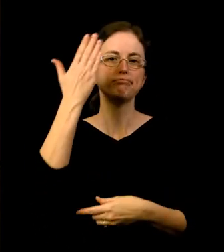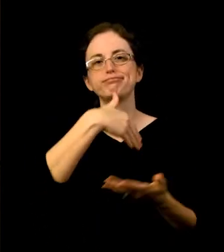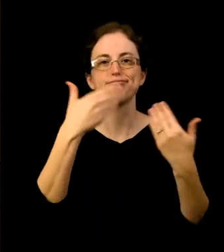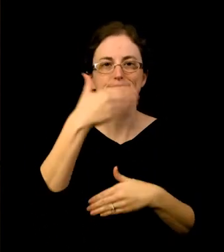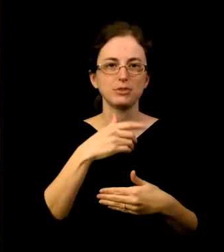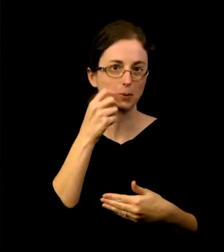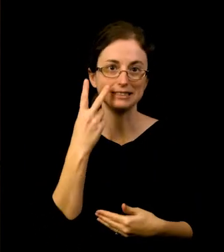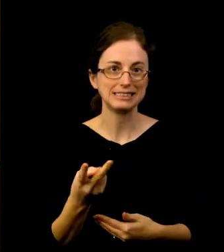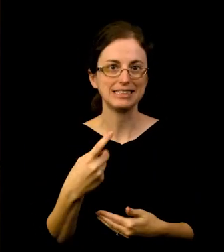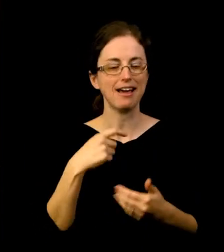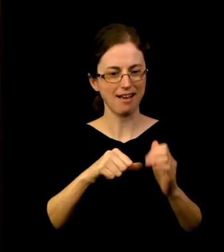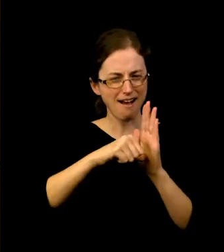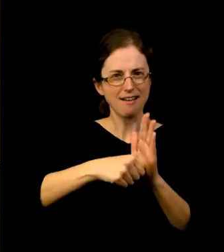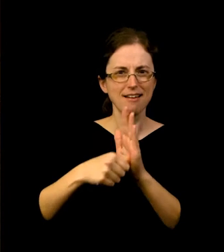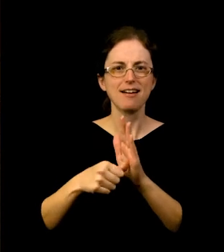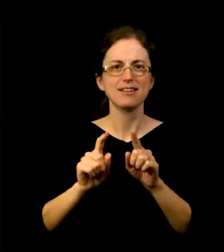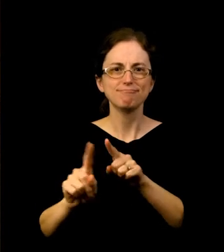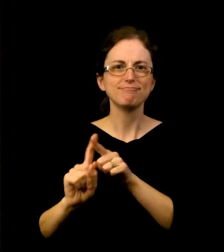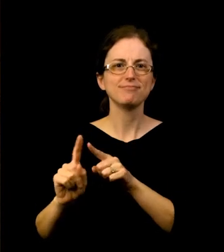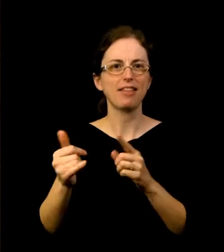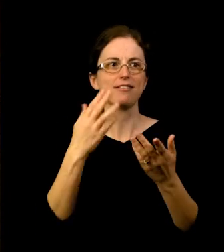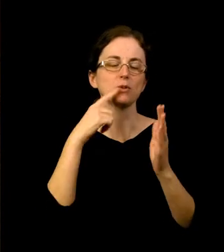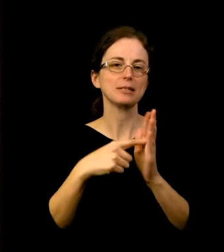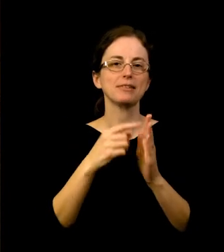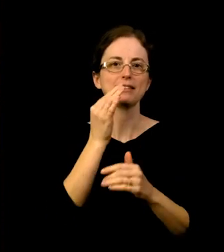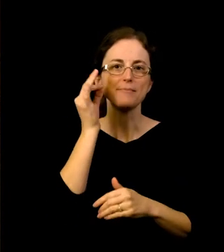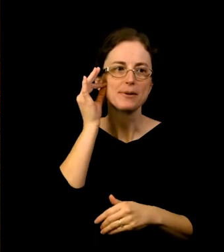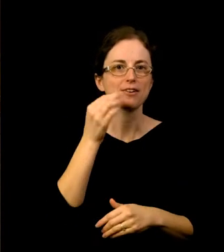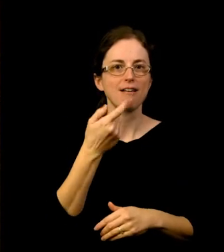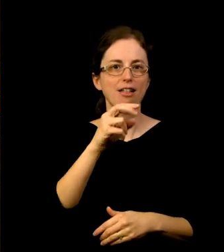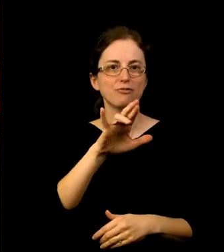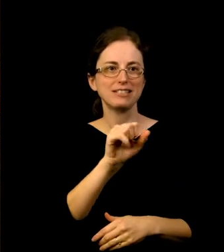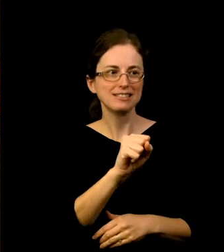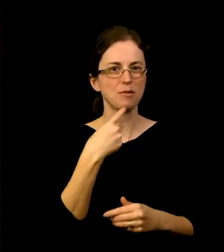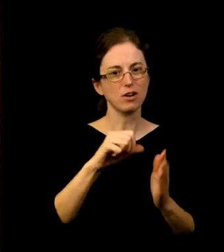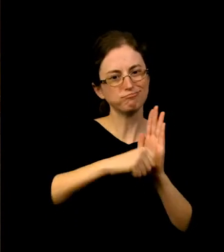is that I can highlight stuff that is in like the Native American galleries. I think that needs to be highlighted more.